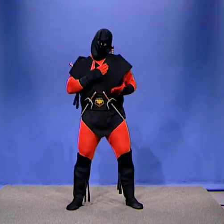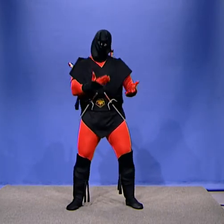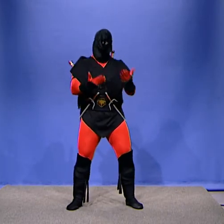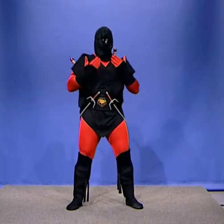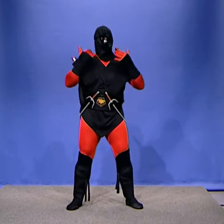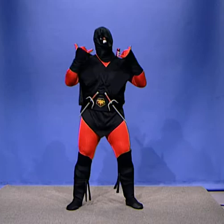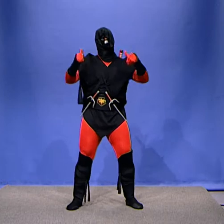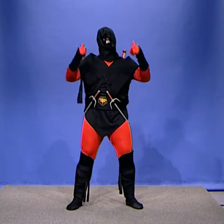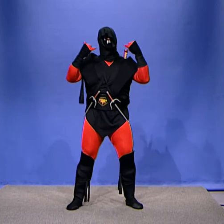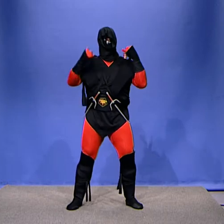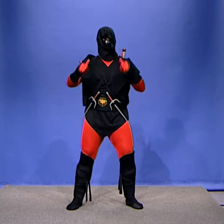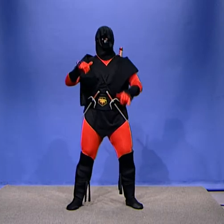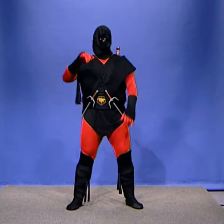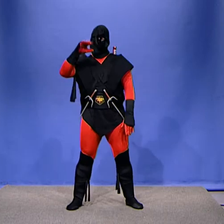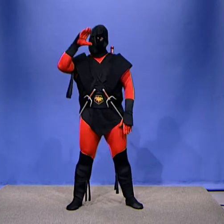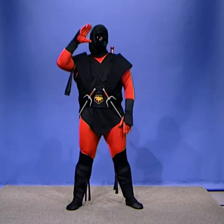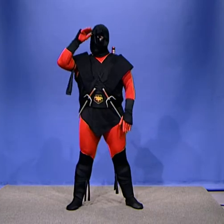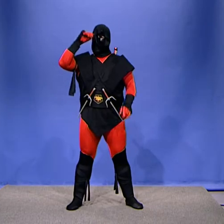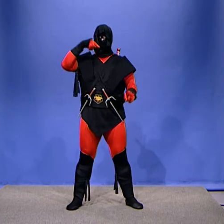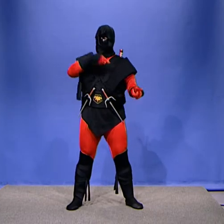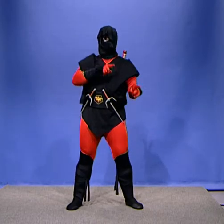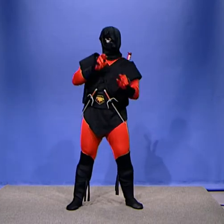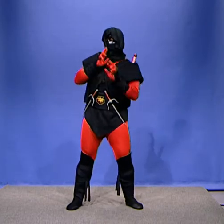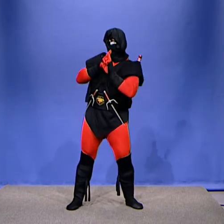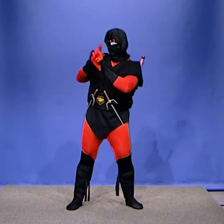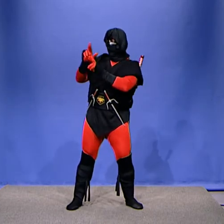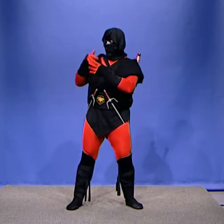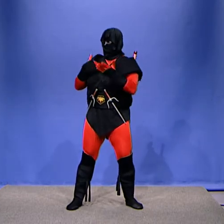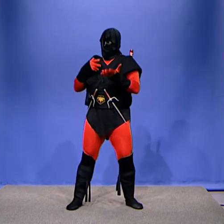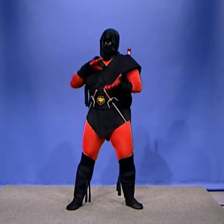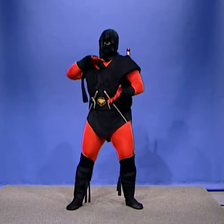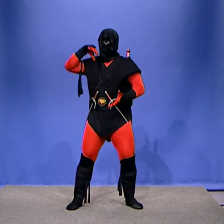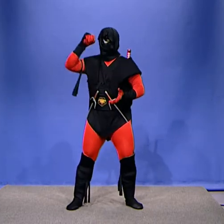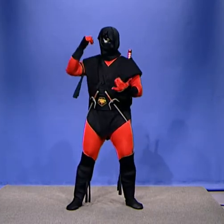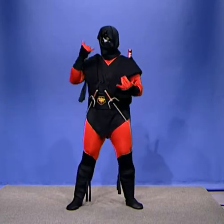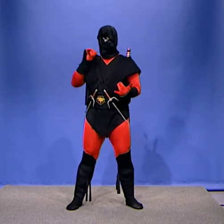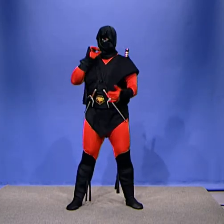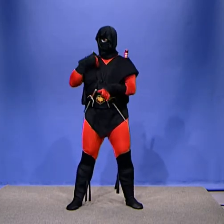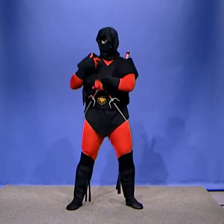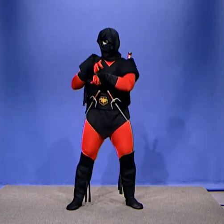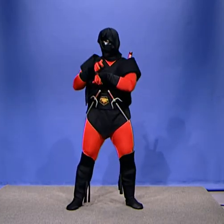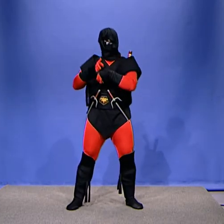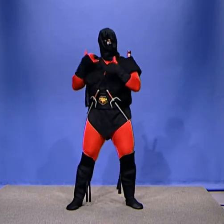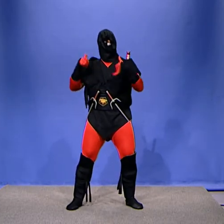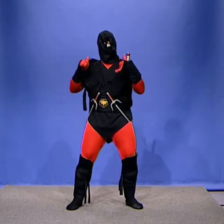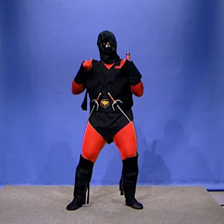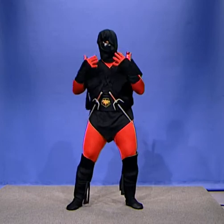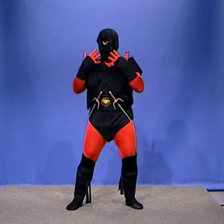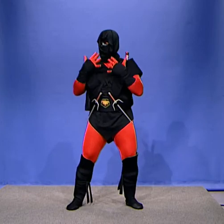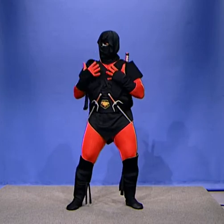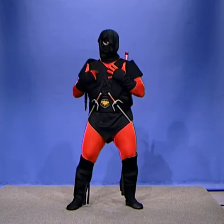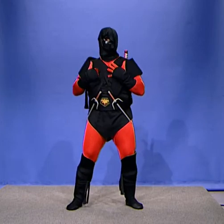I am too old and sad to play said the boy I want a boat that will take me far away from